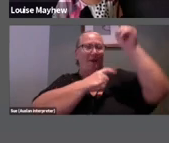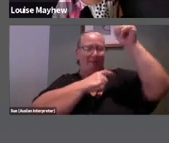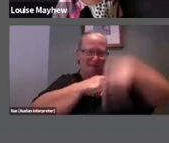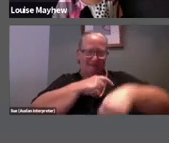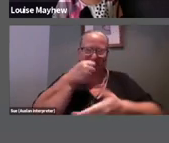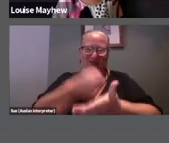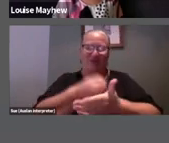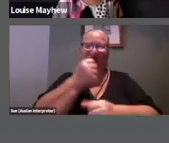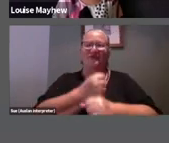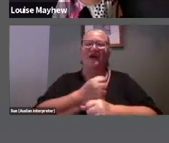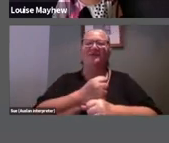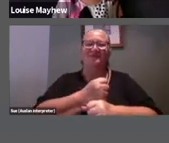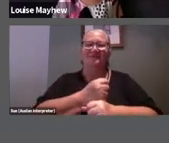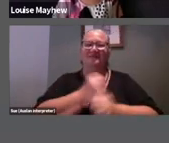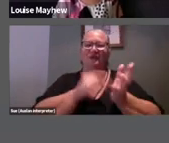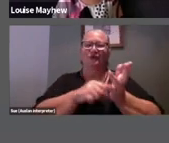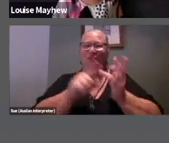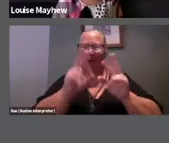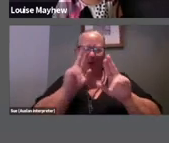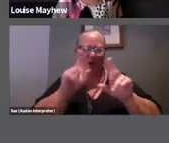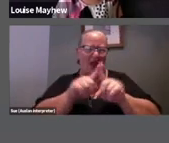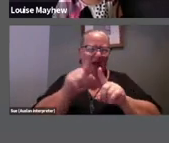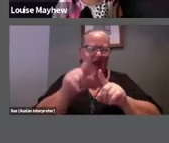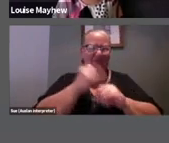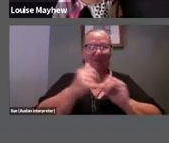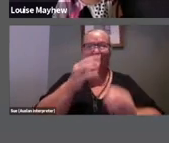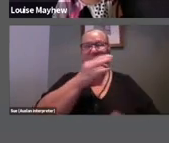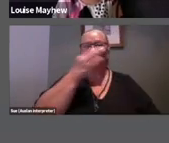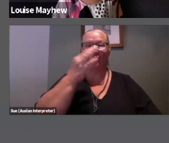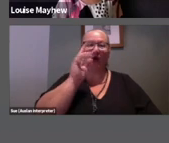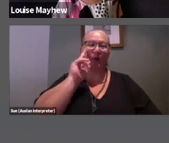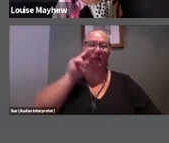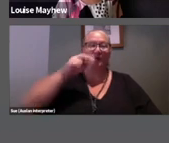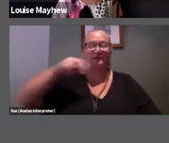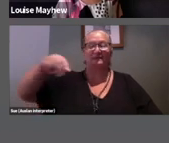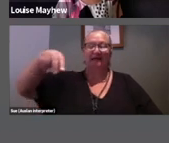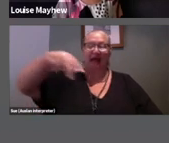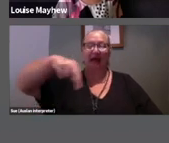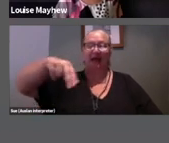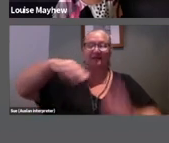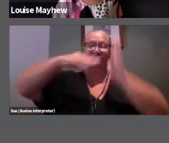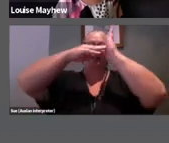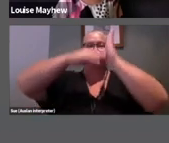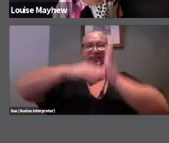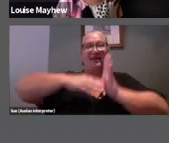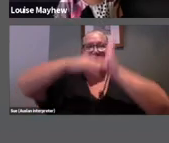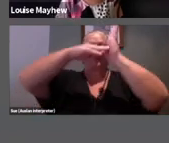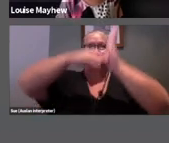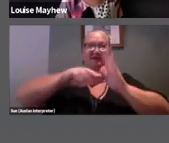instead of what appears now to be the rather boring ways of stairs, elevators and lifts.